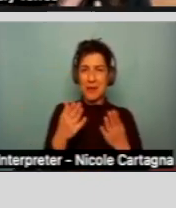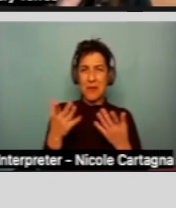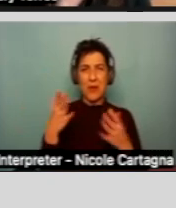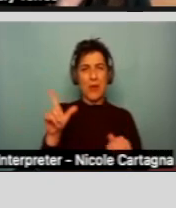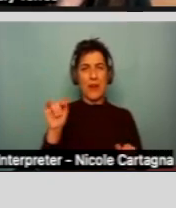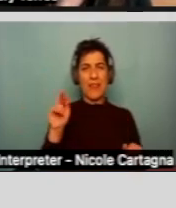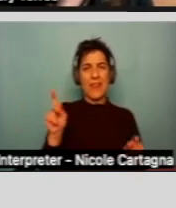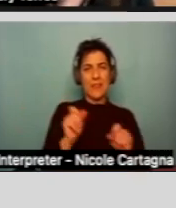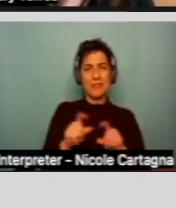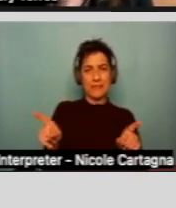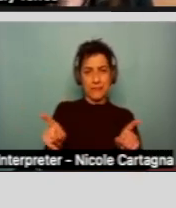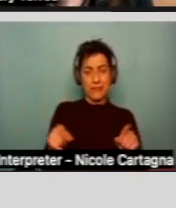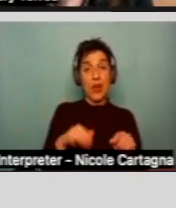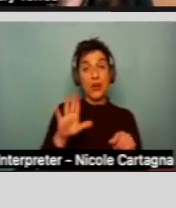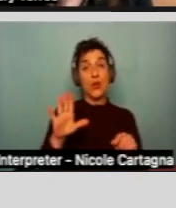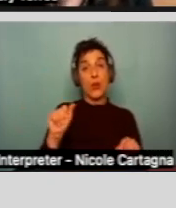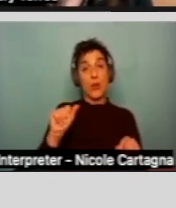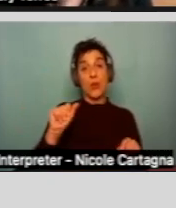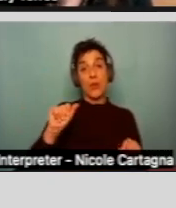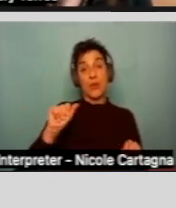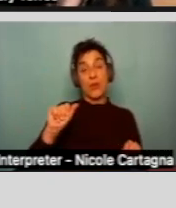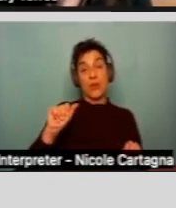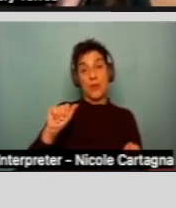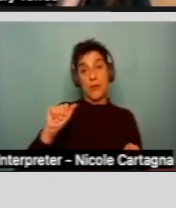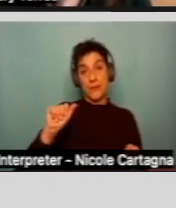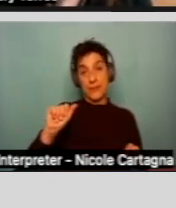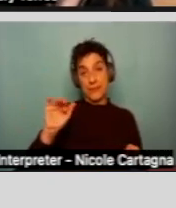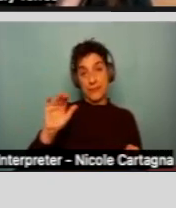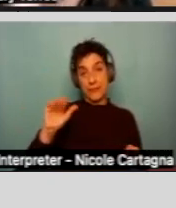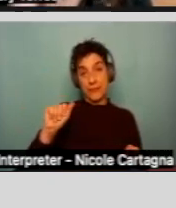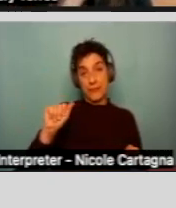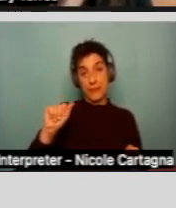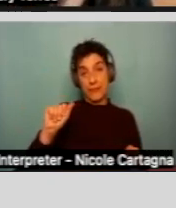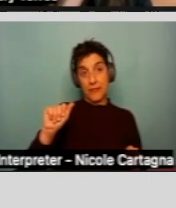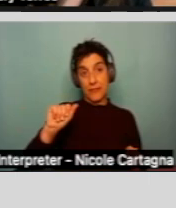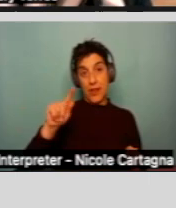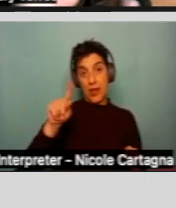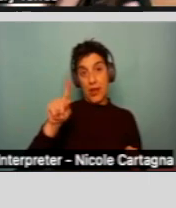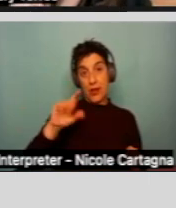You can put your area code, you can put them where you live and then it will let you